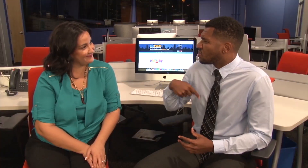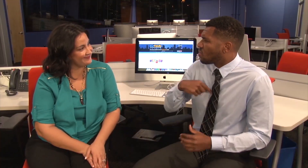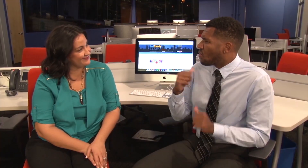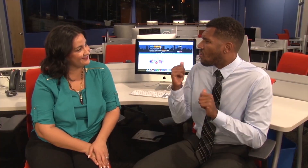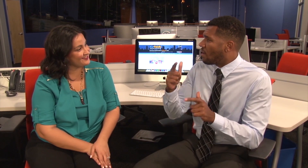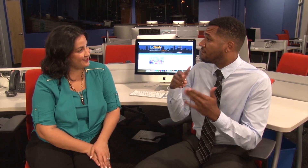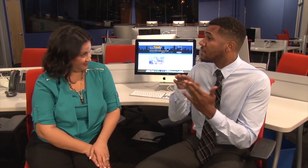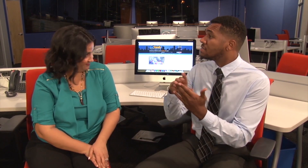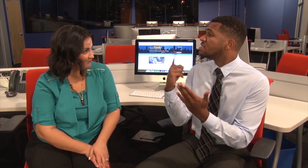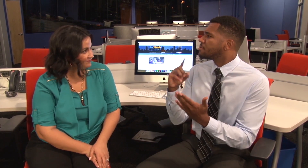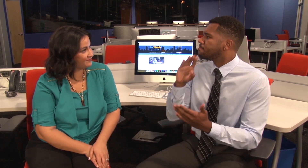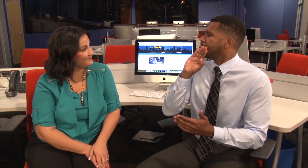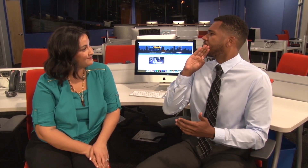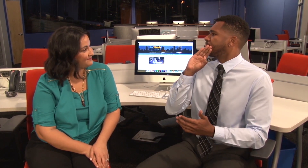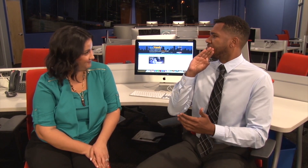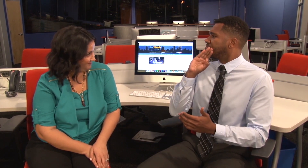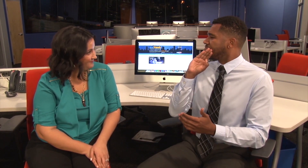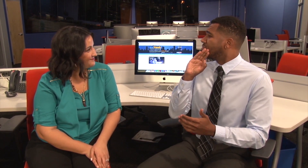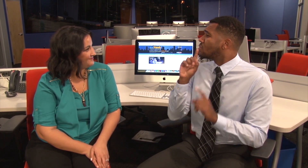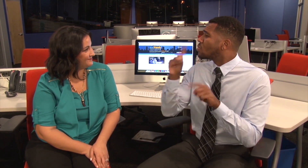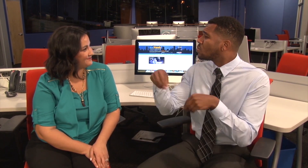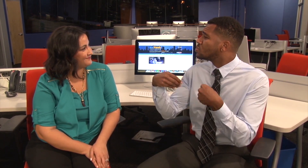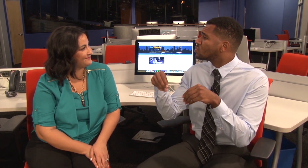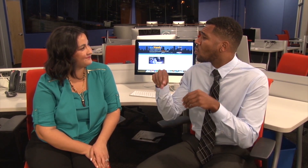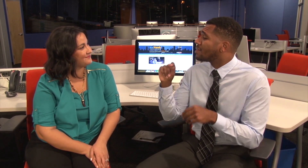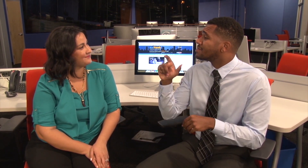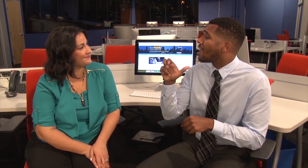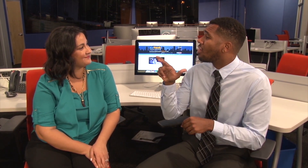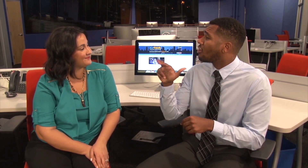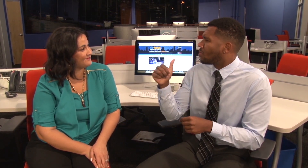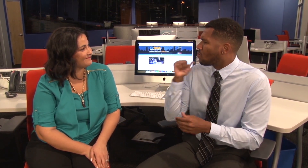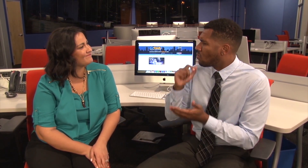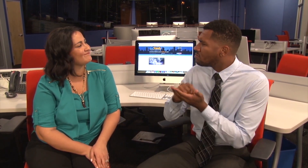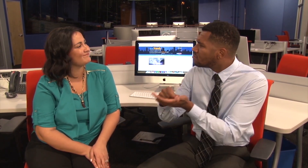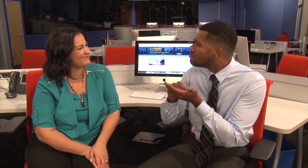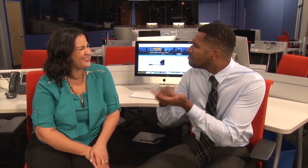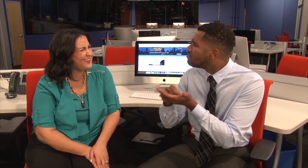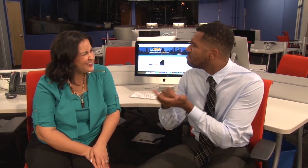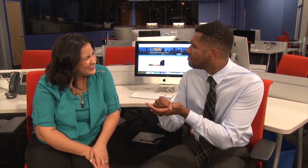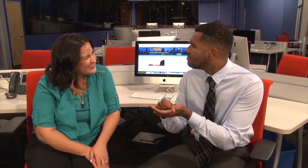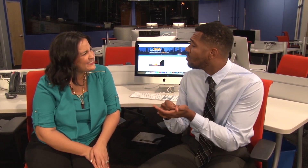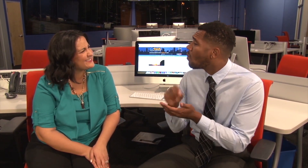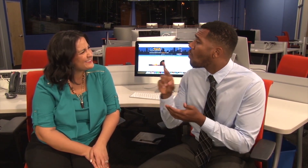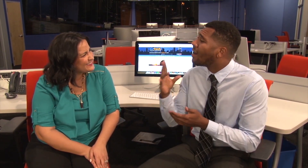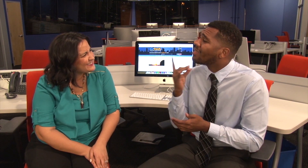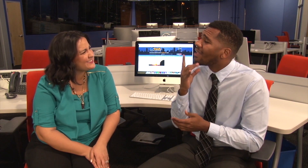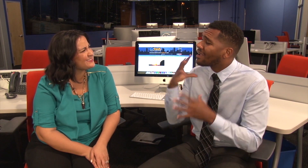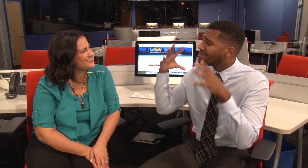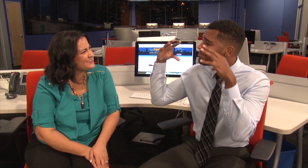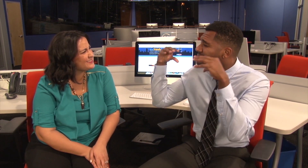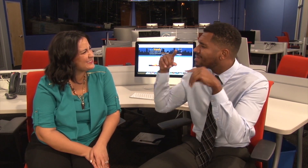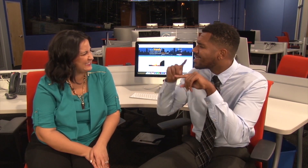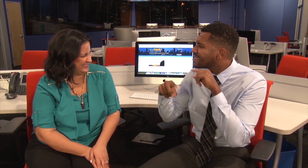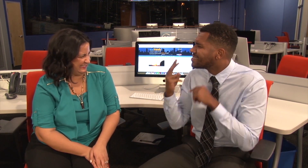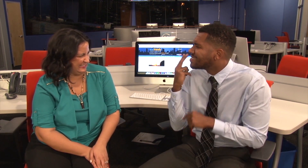Something I’m sure we’ve all had problems with, going to a store where the teller refuses to write back and forth or the lights are too dim and you just can't see.